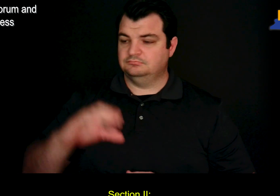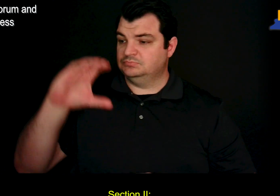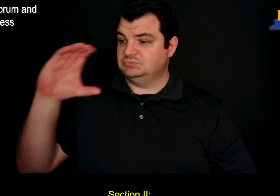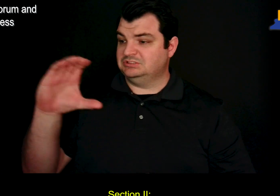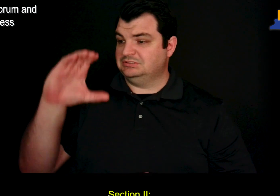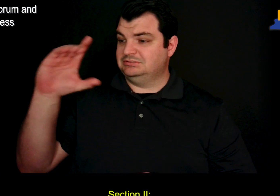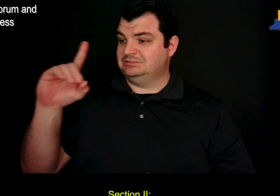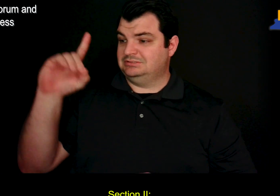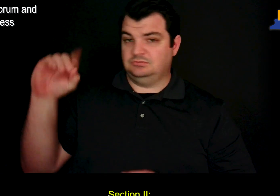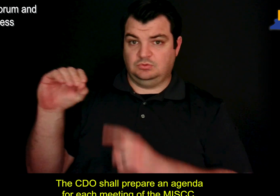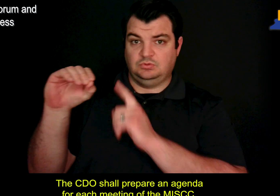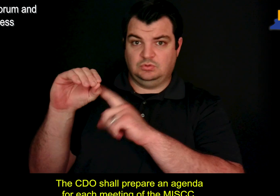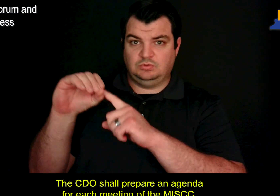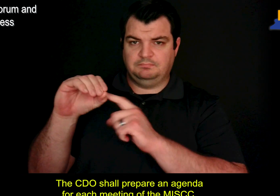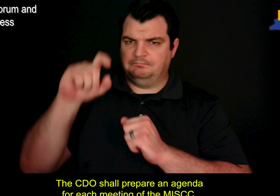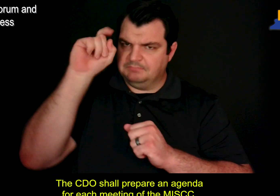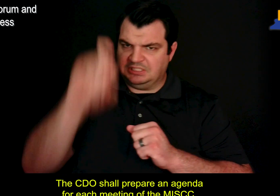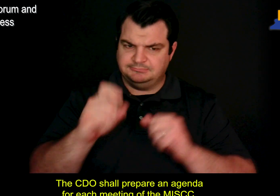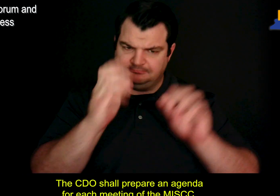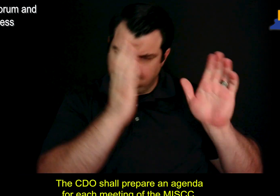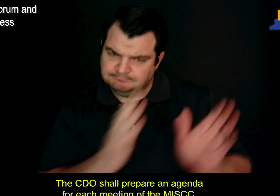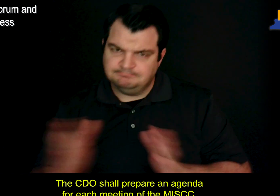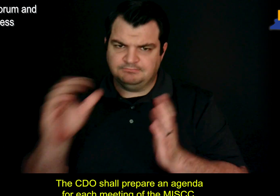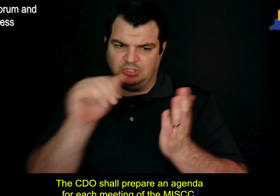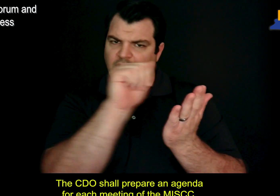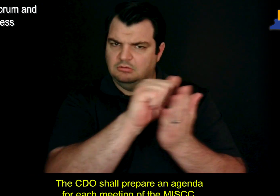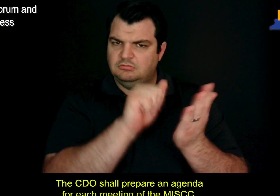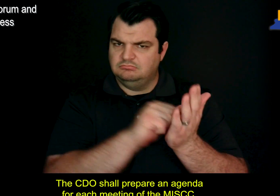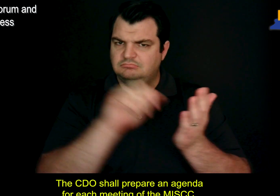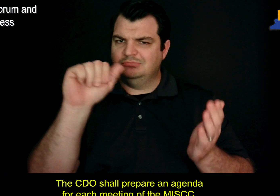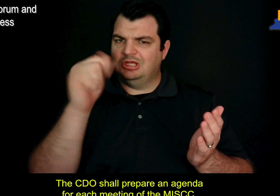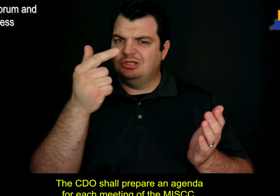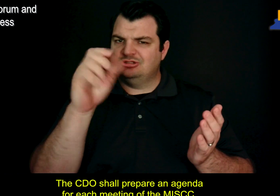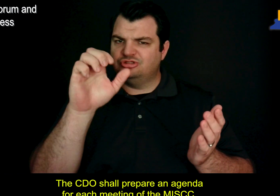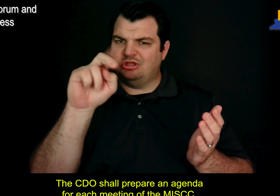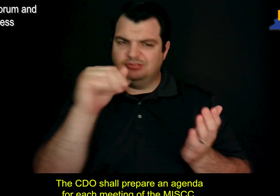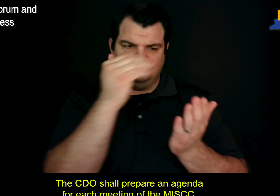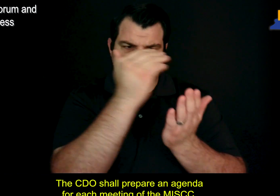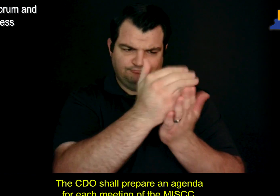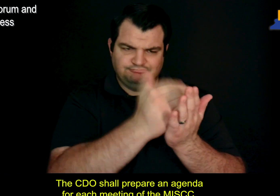Section II: The CDO shall prepare an agenda for each meeting of the MISCC,